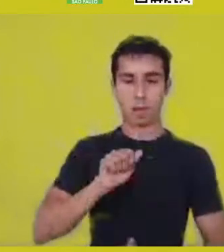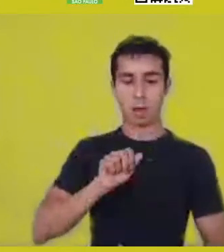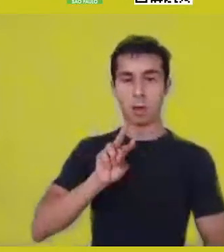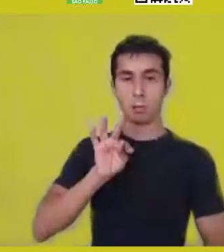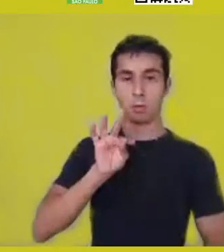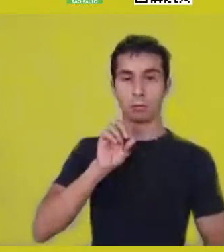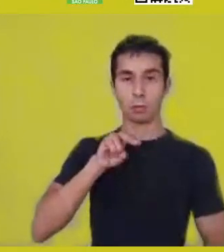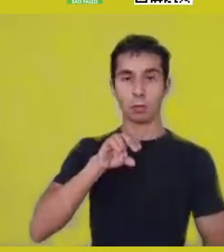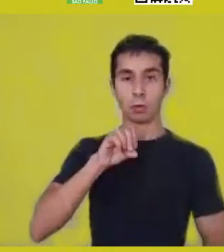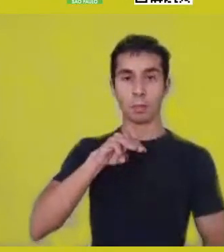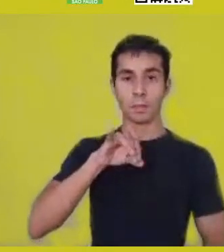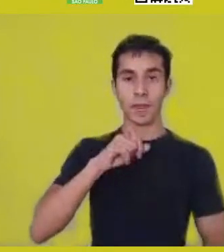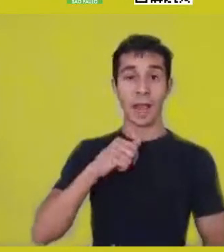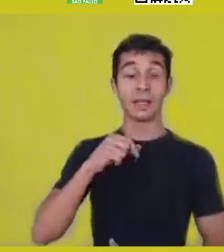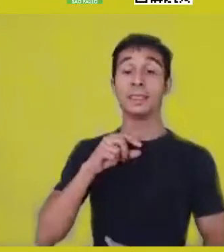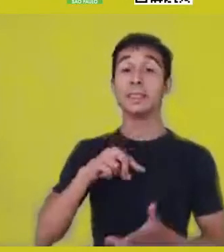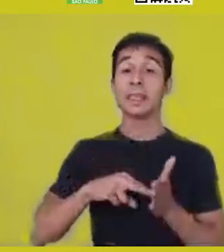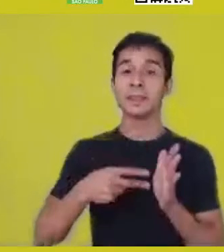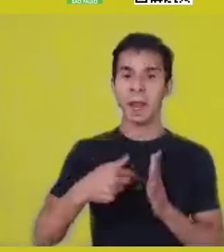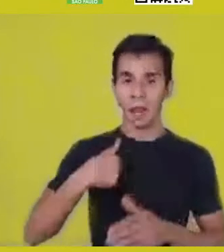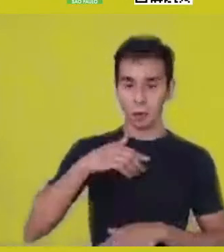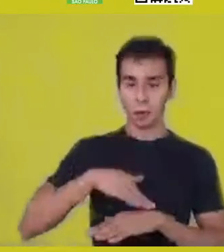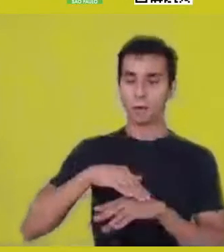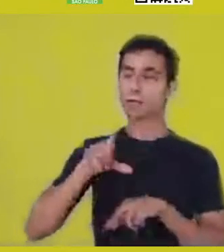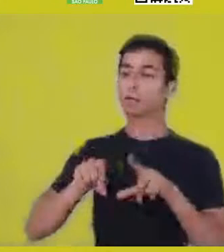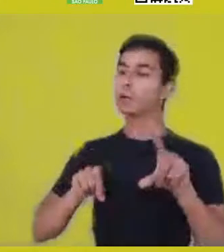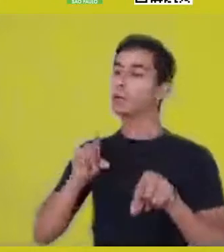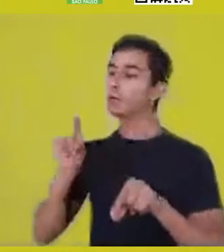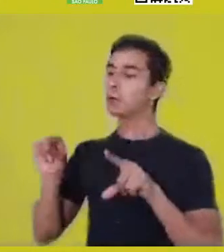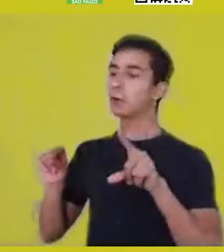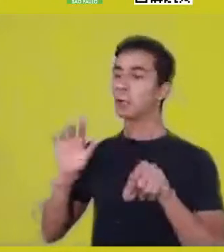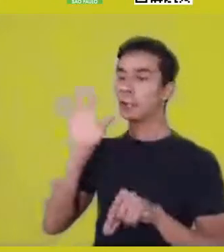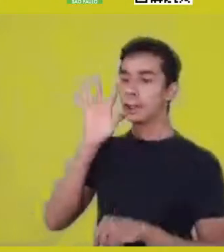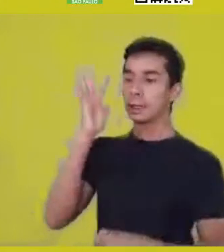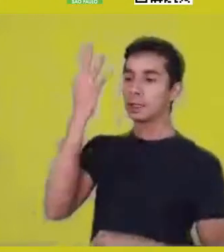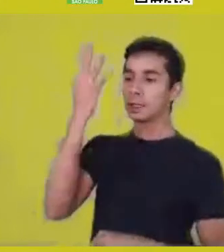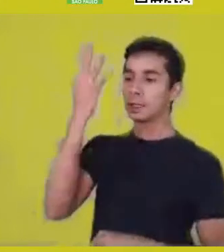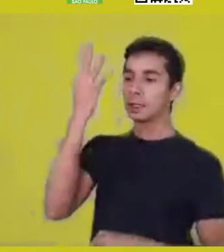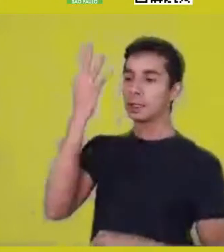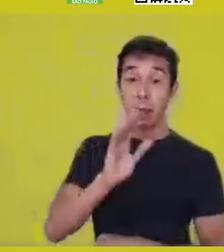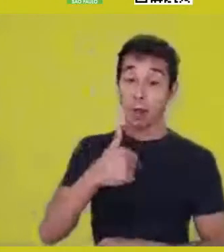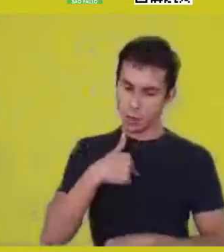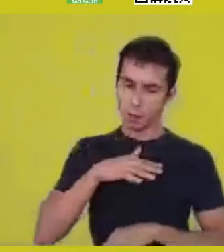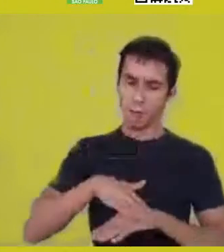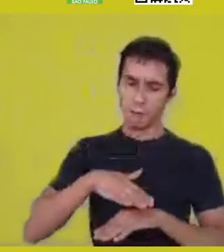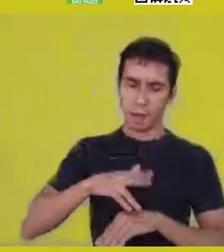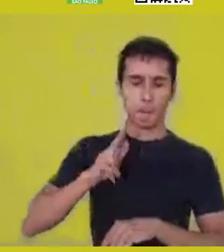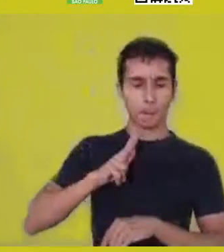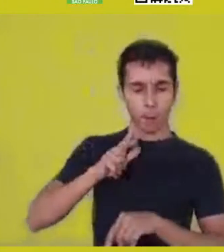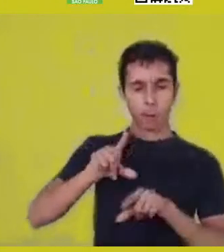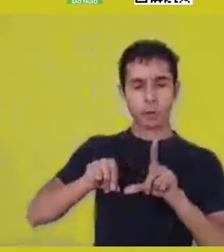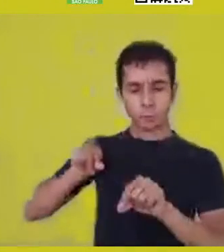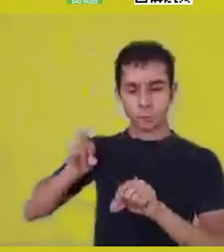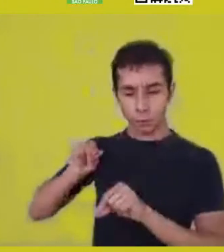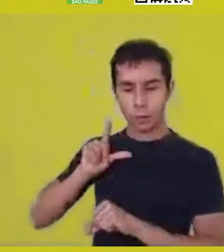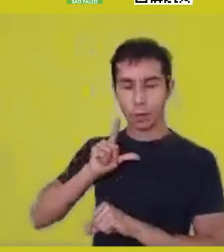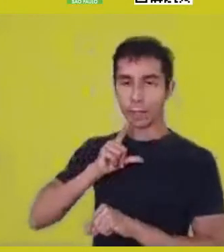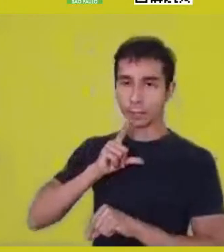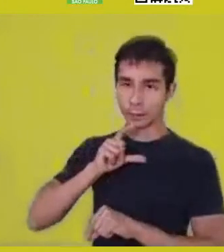made exclusively by me. It’s my choice, yes, but it’s directly